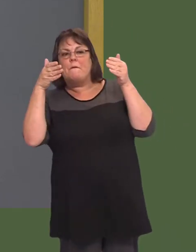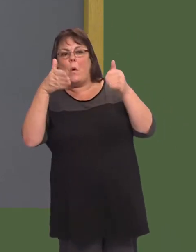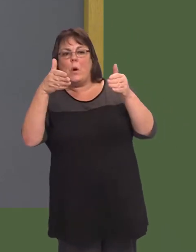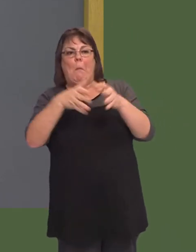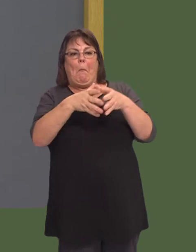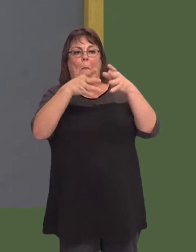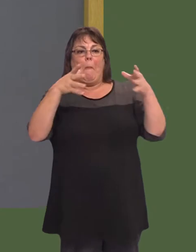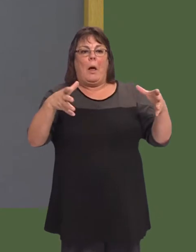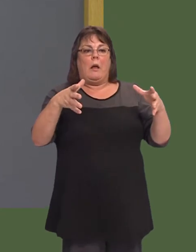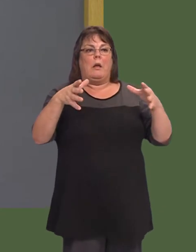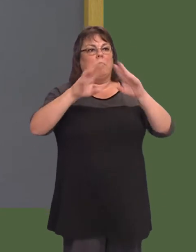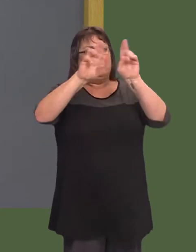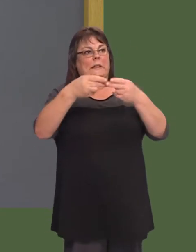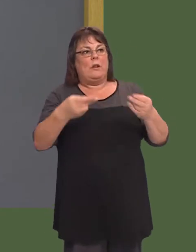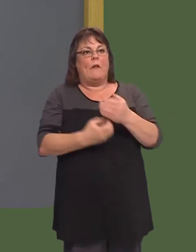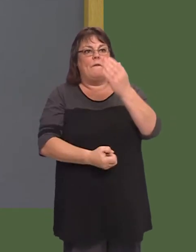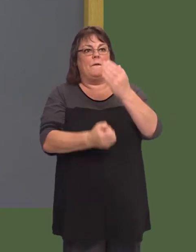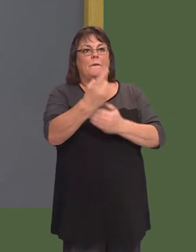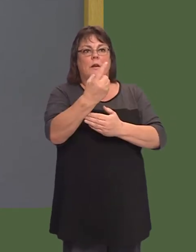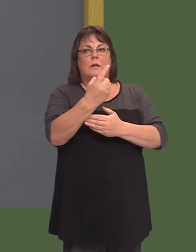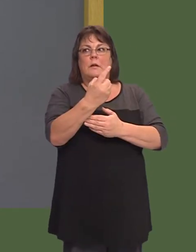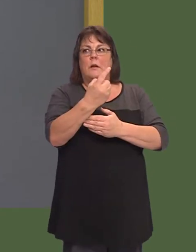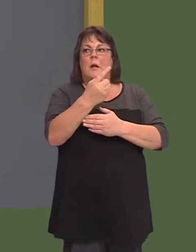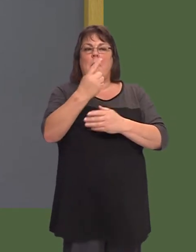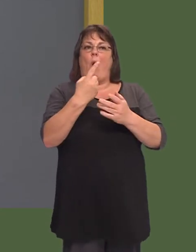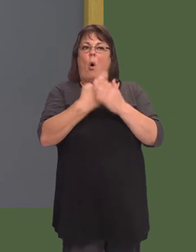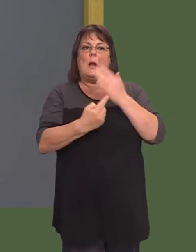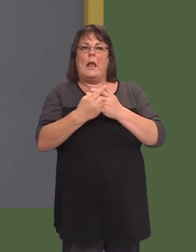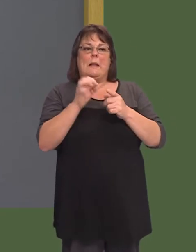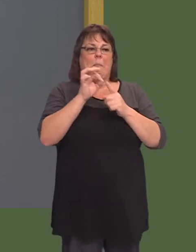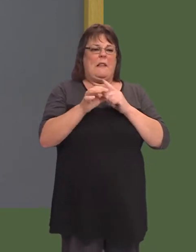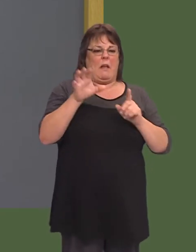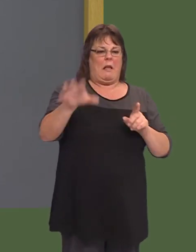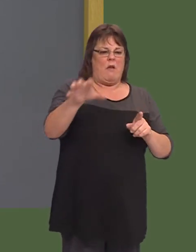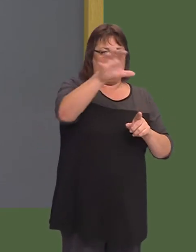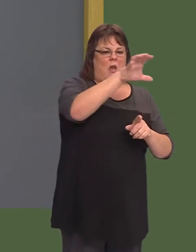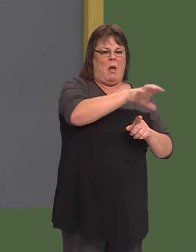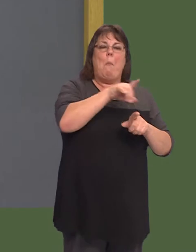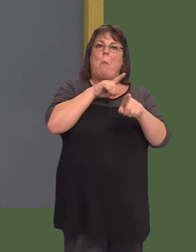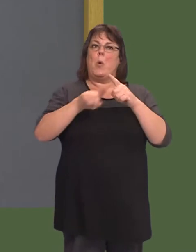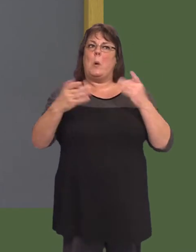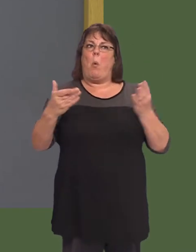the focus will need to remain on major international events, they only tend to benefit a small number of locations, particularly Cardiff.